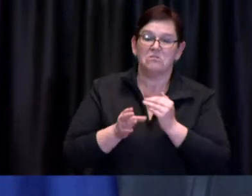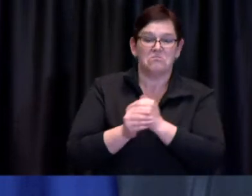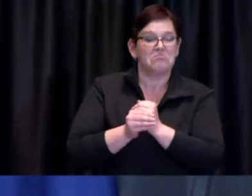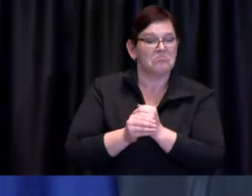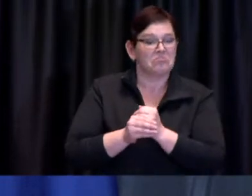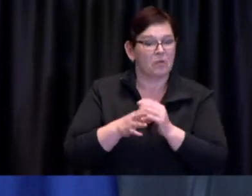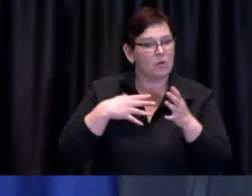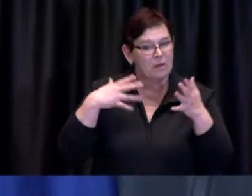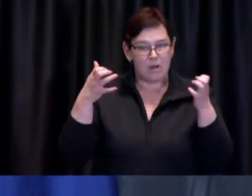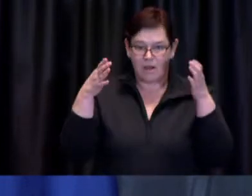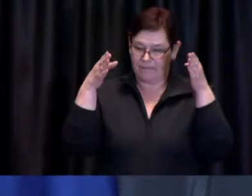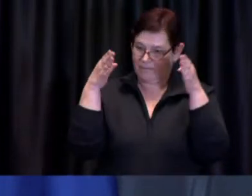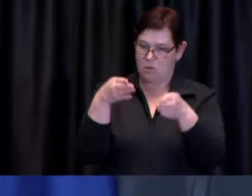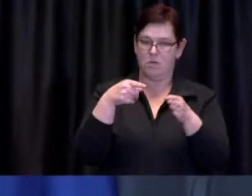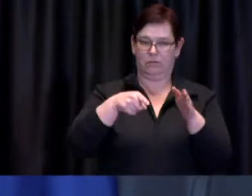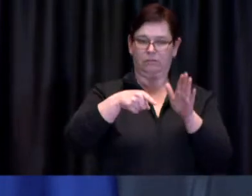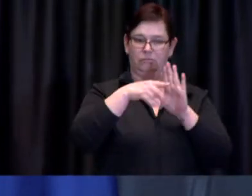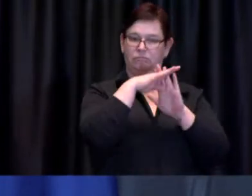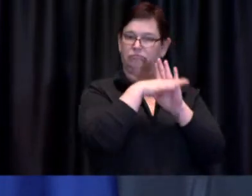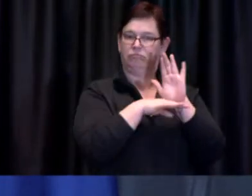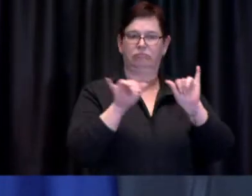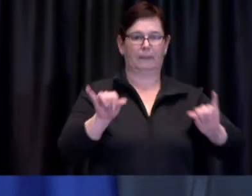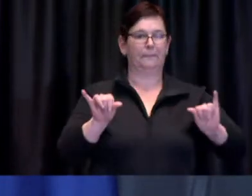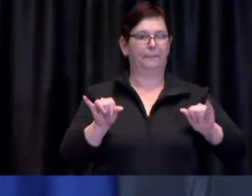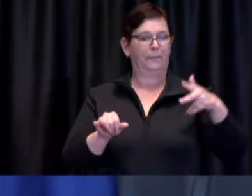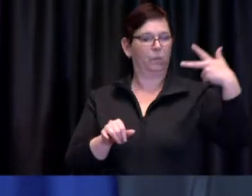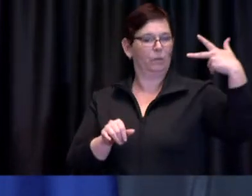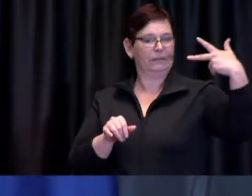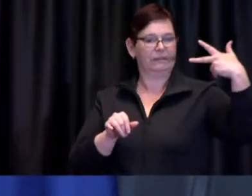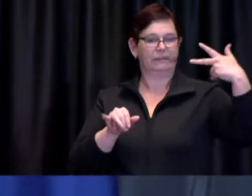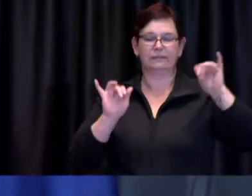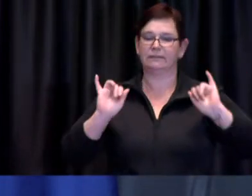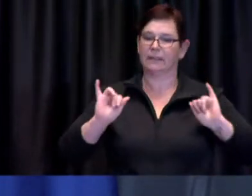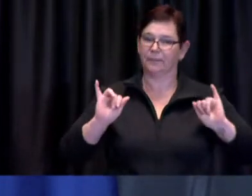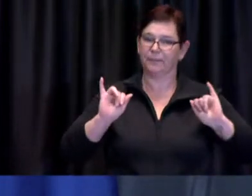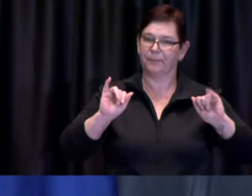in place in making sure that we comply with those all of us to the best extent that we possibly can.